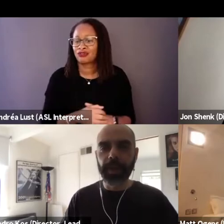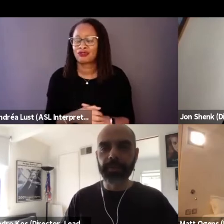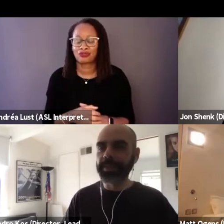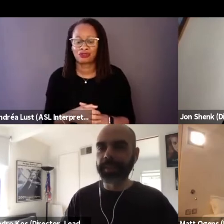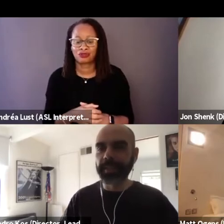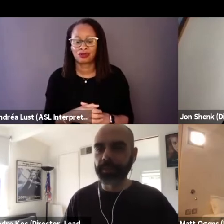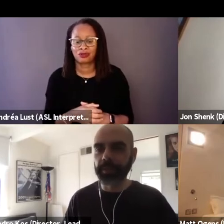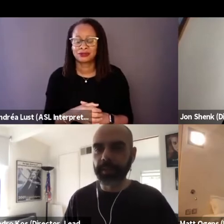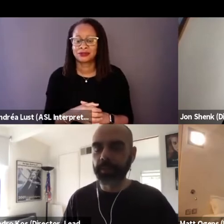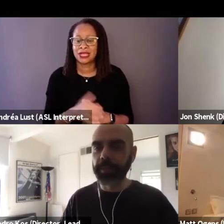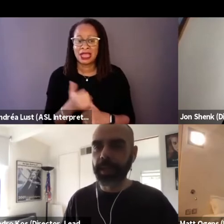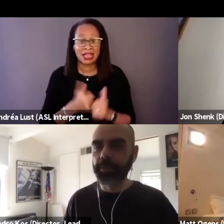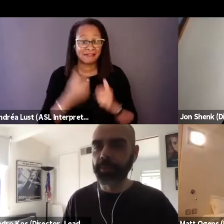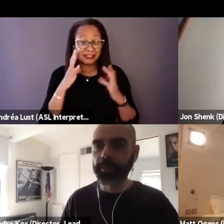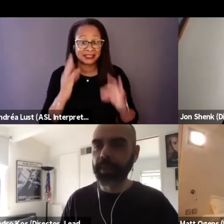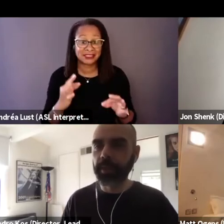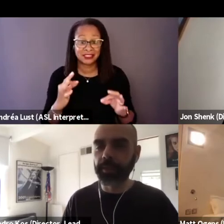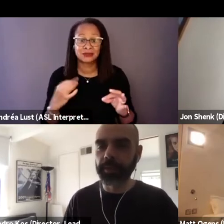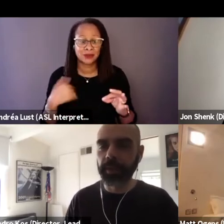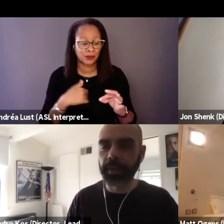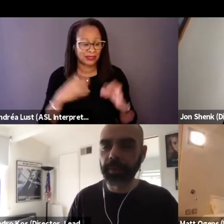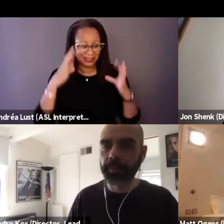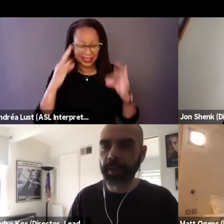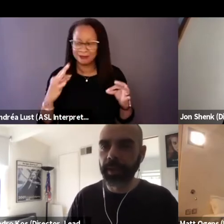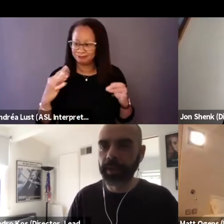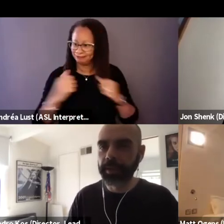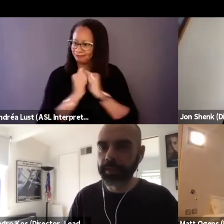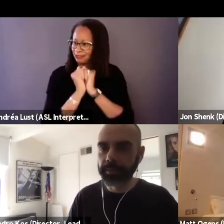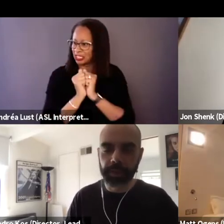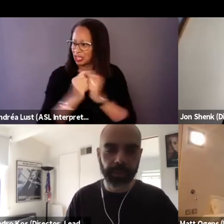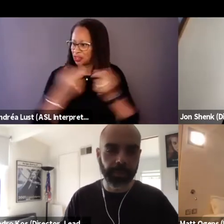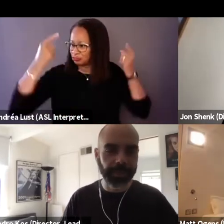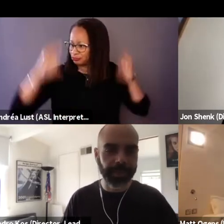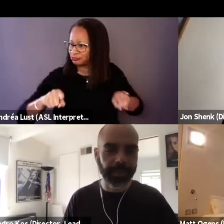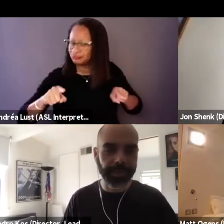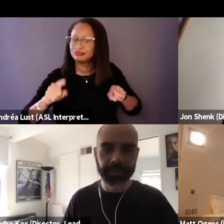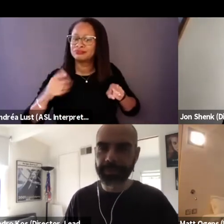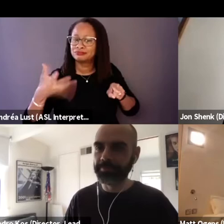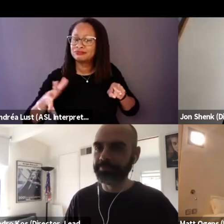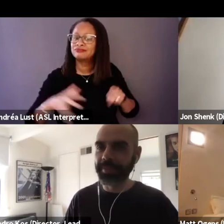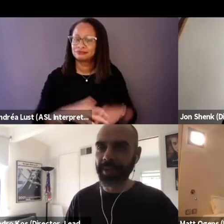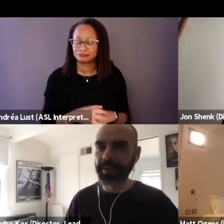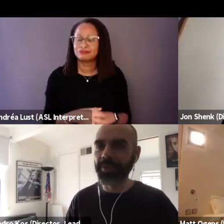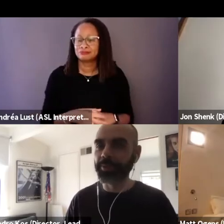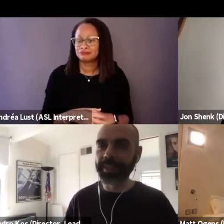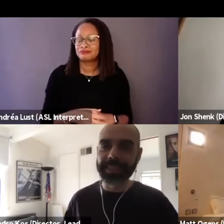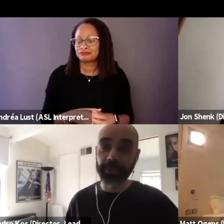every decision I think we came to together and it was, it felt really natural,